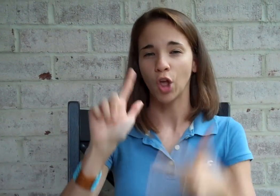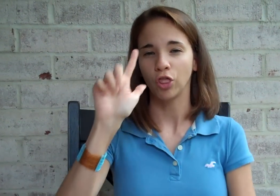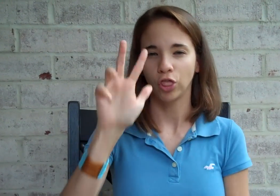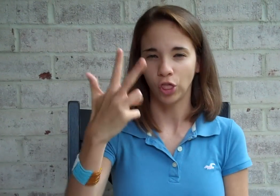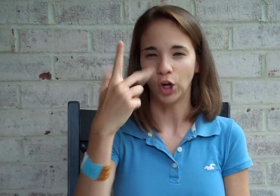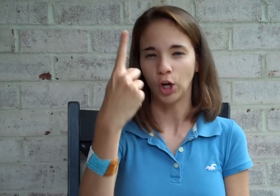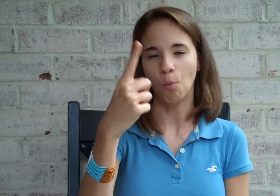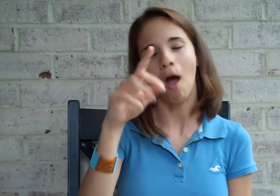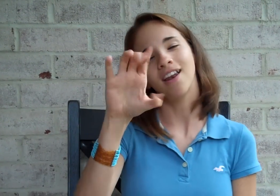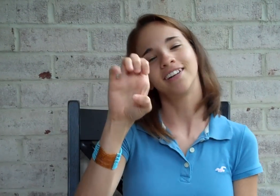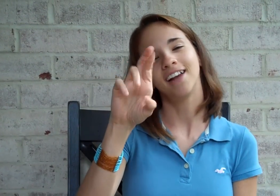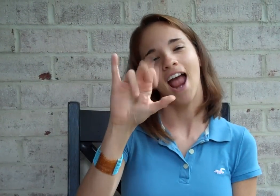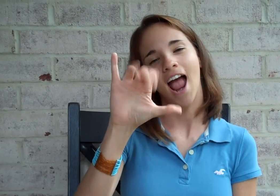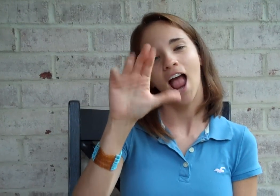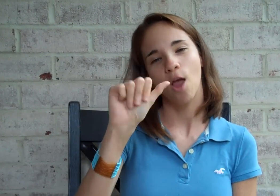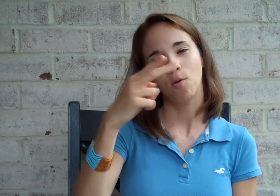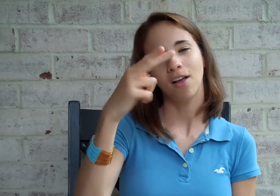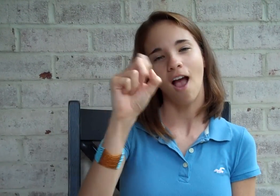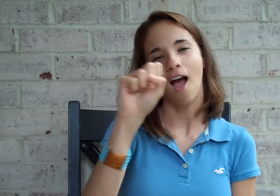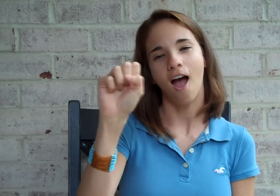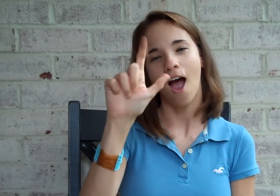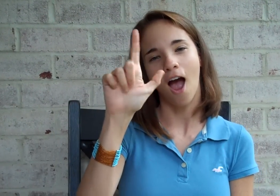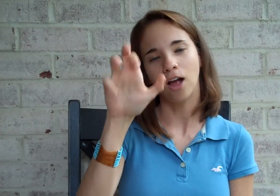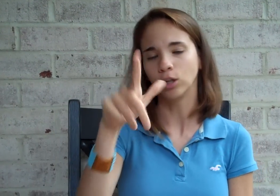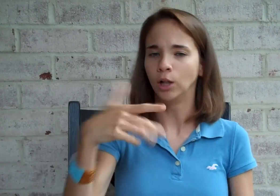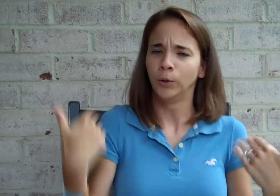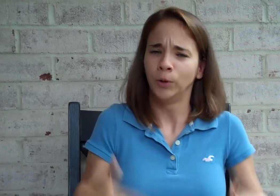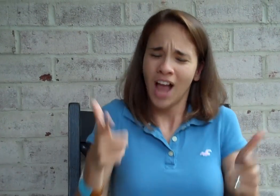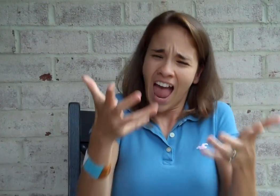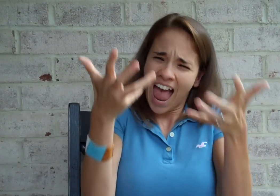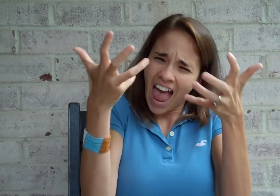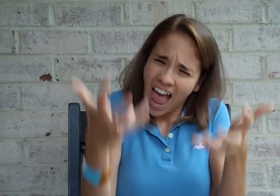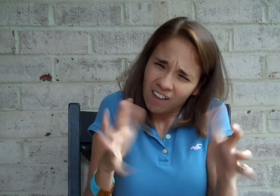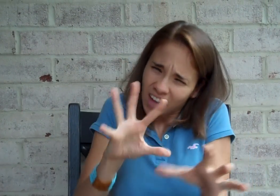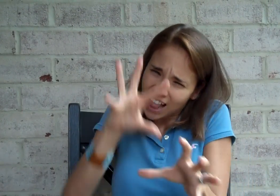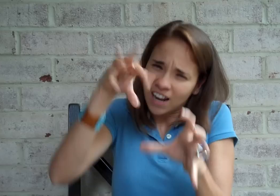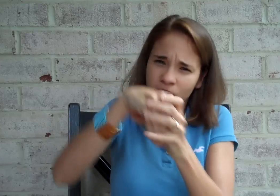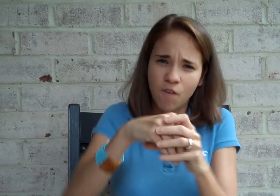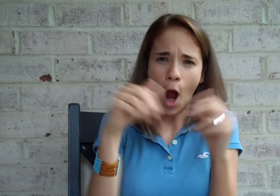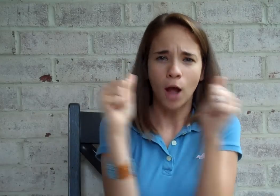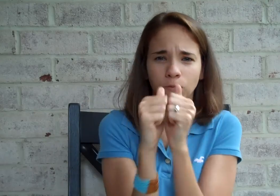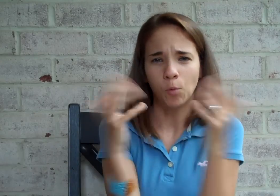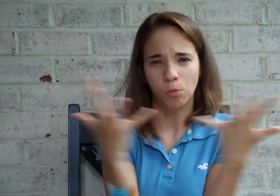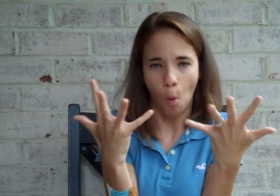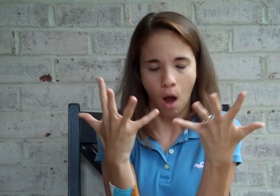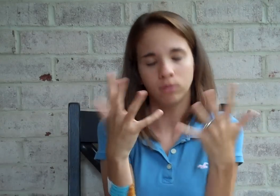Thirdly, her name is Erica Hossler. She is heavily involved with